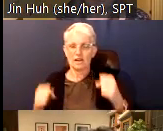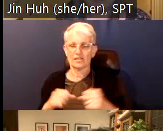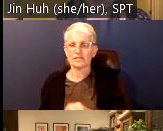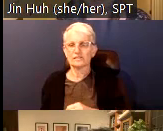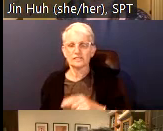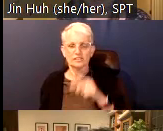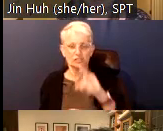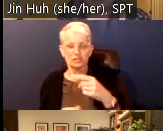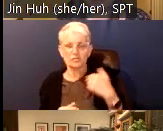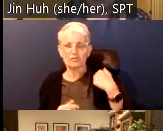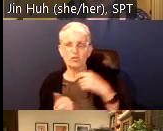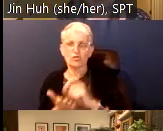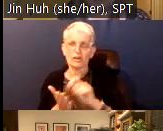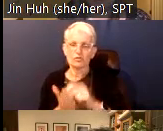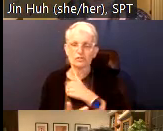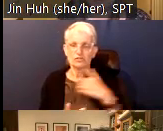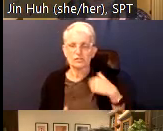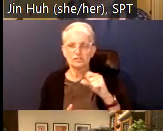and the violence of settler colonial urbanization.